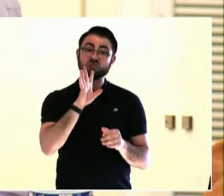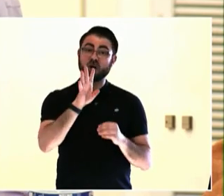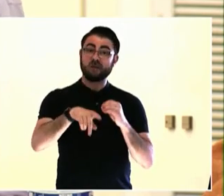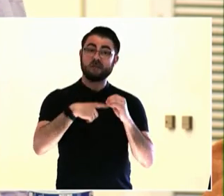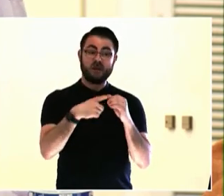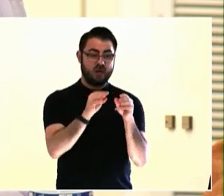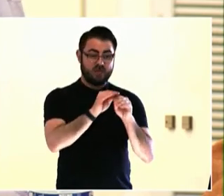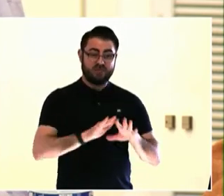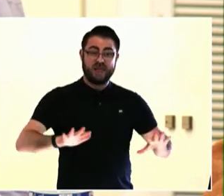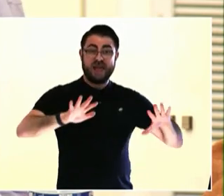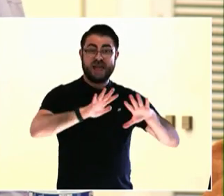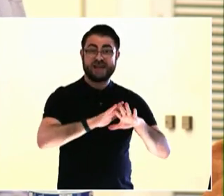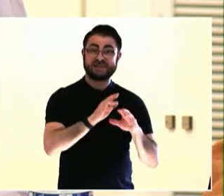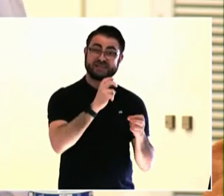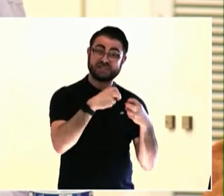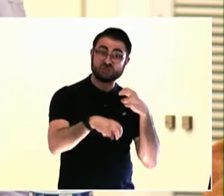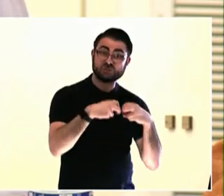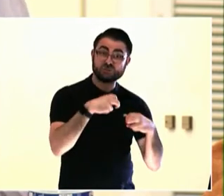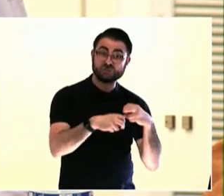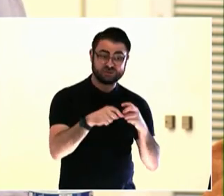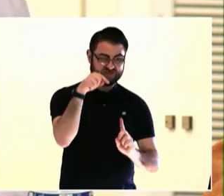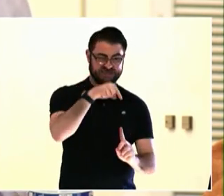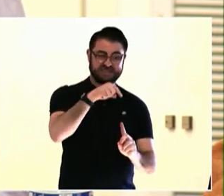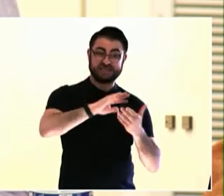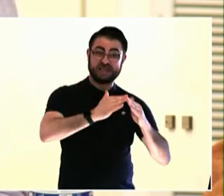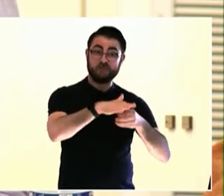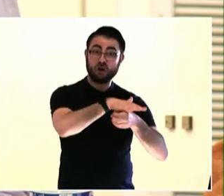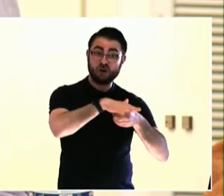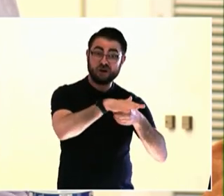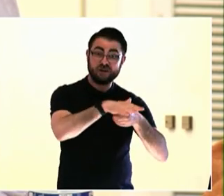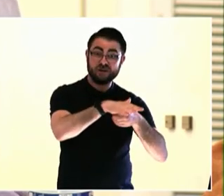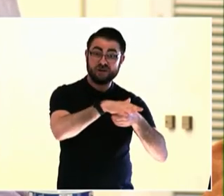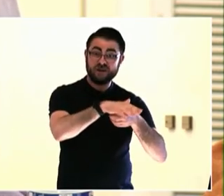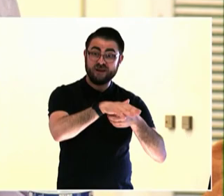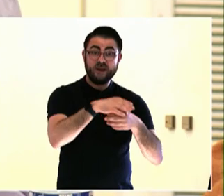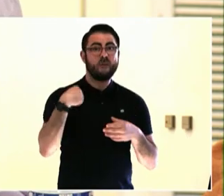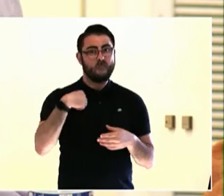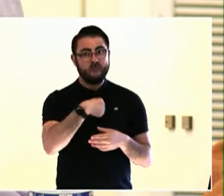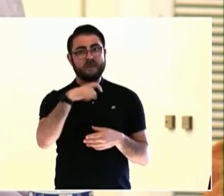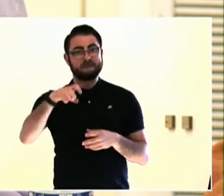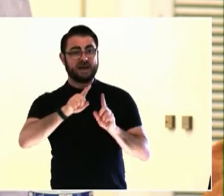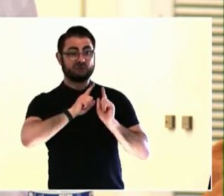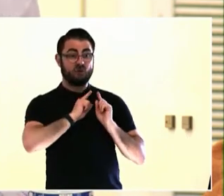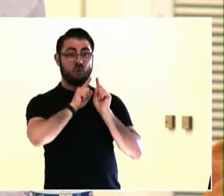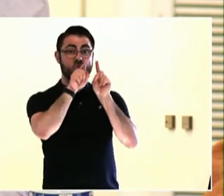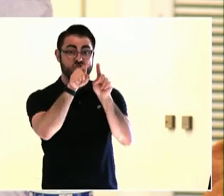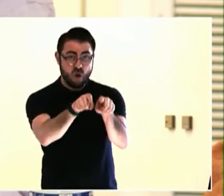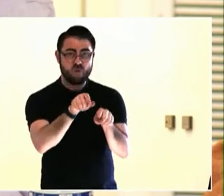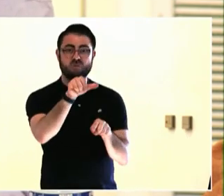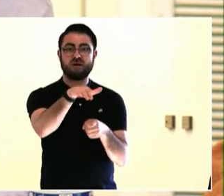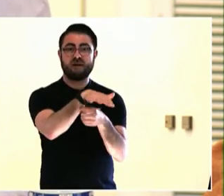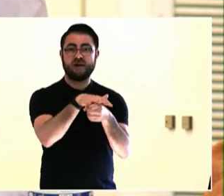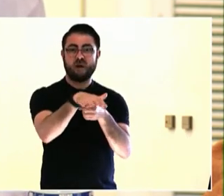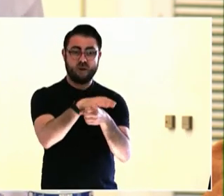problems but you are having this. We are going to do this. Your mom is going to do this. And it was beautiful. I think that something like